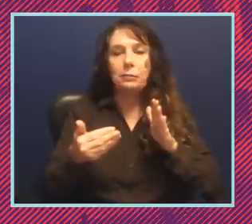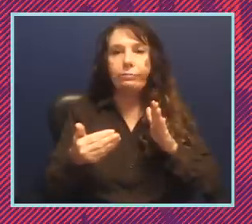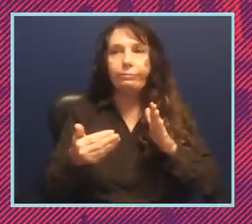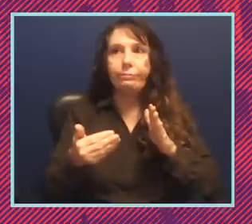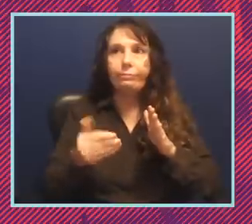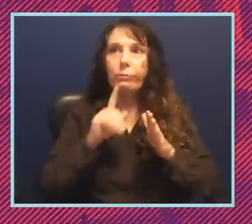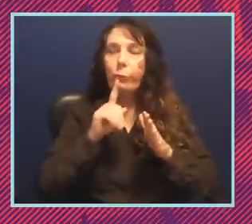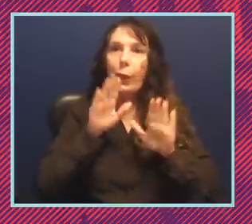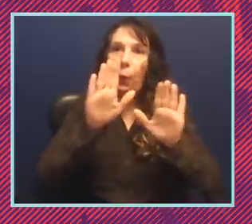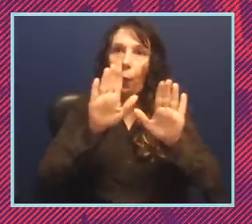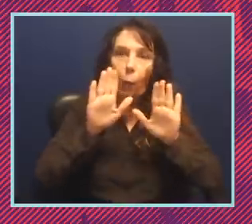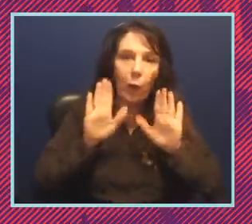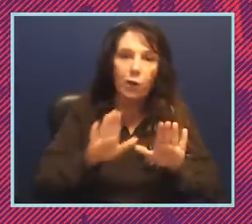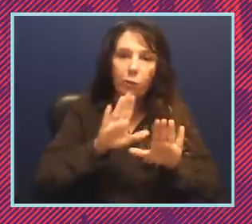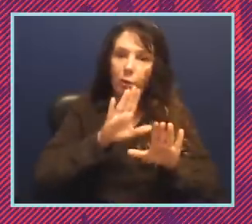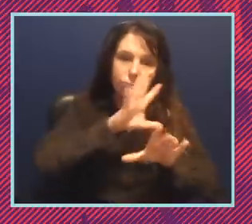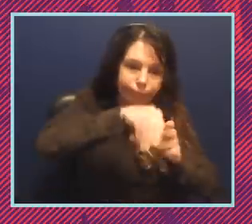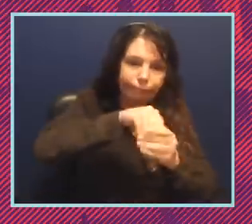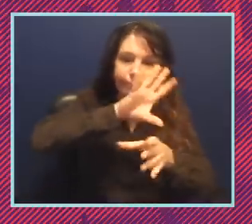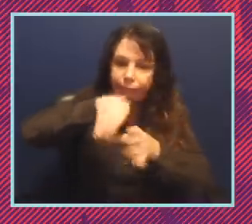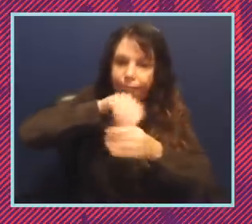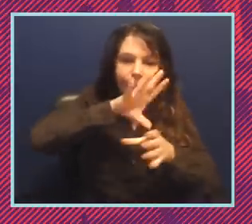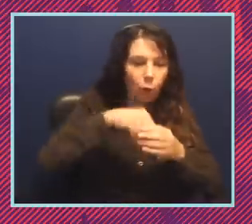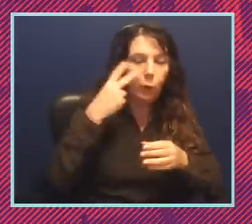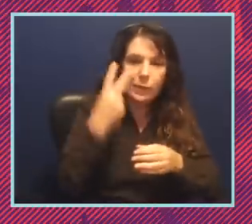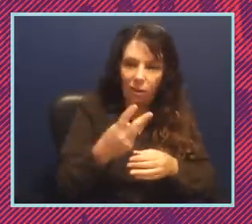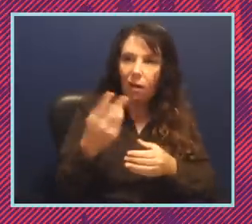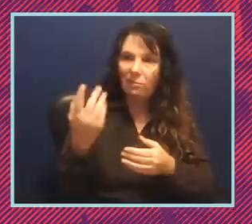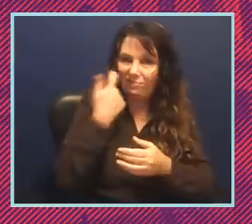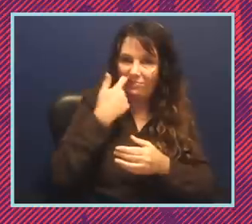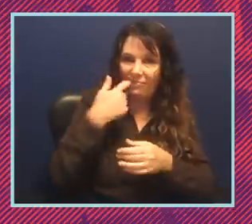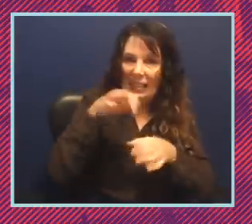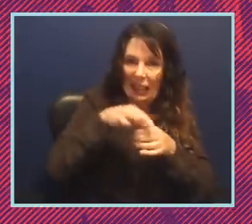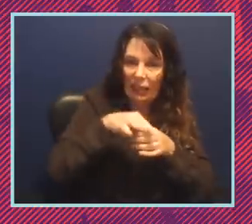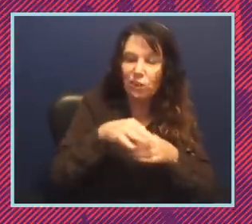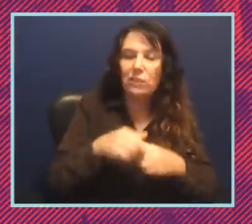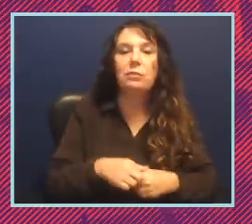wonderful participation that we saw in this last election and the runoff election as well. We're